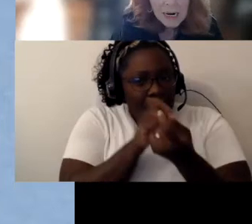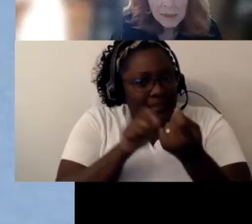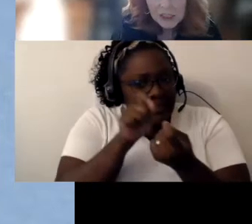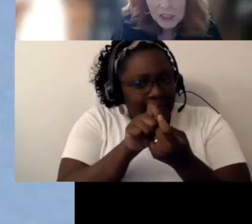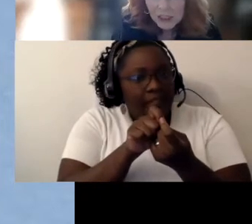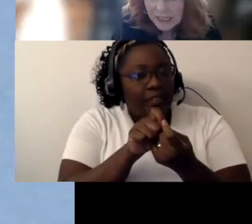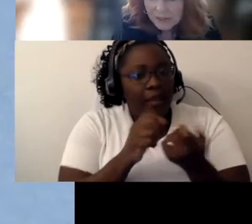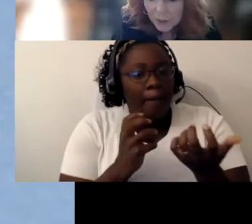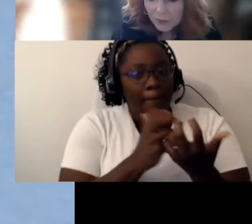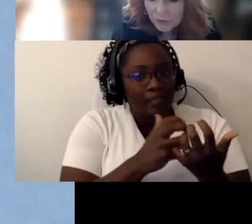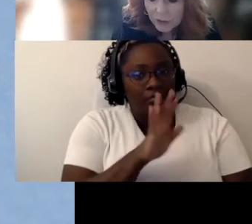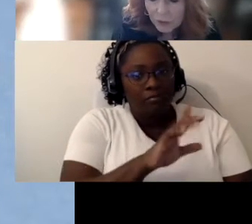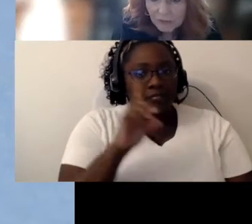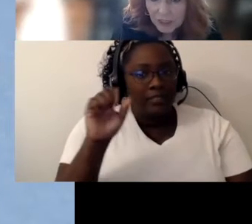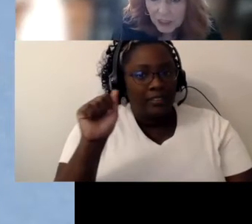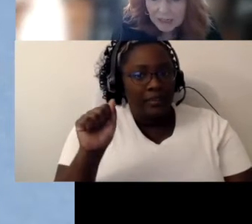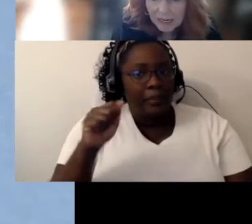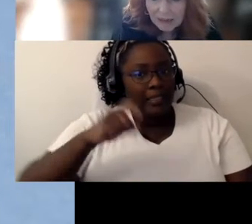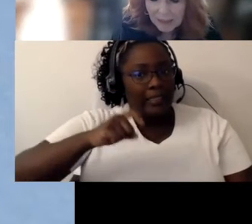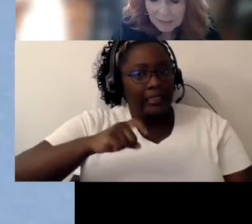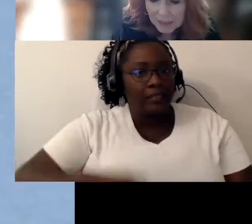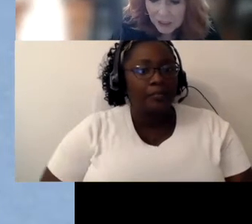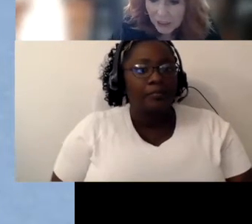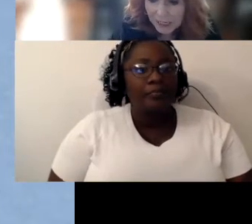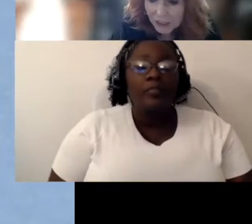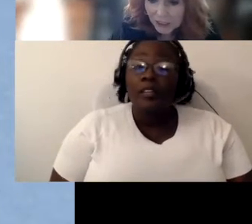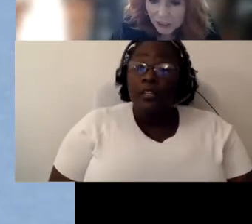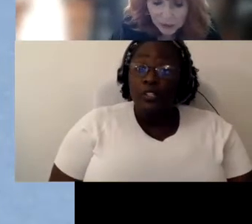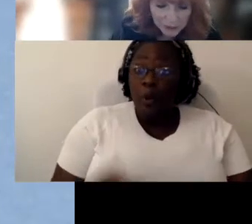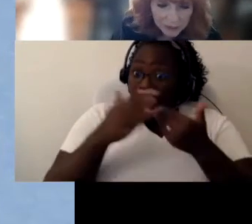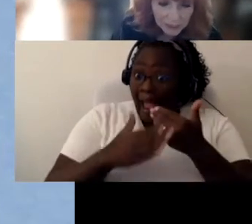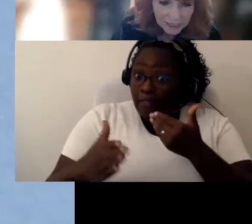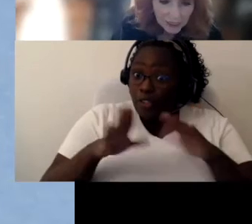I wanted to just give you a few of the child outcomes, change in children